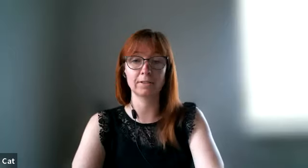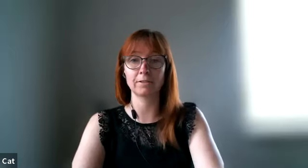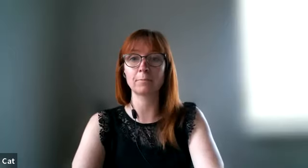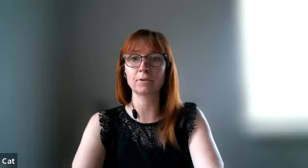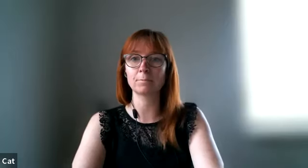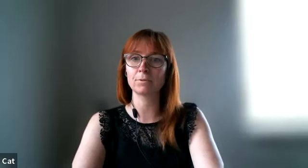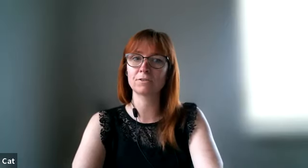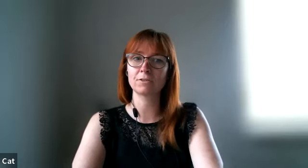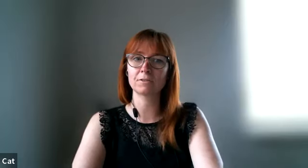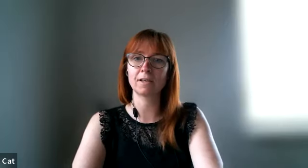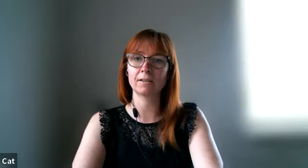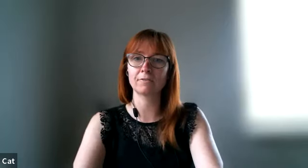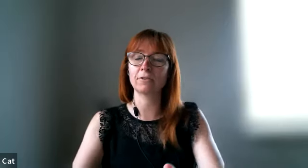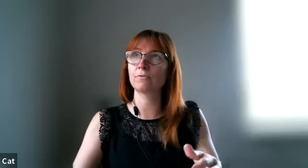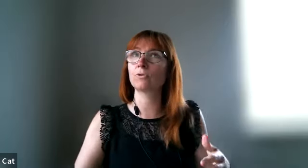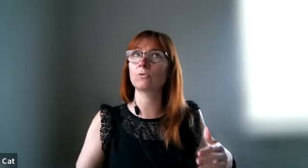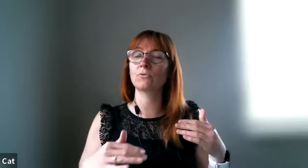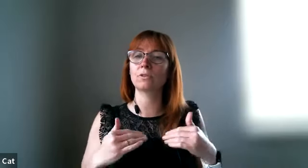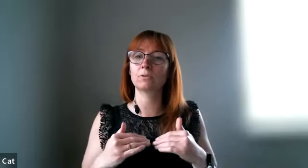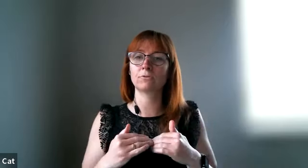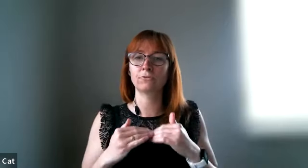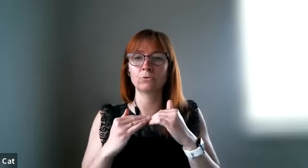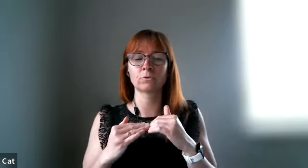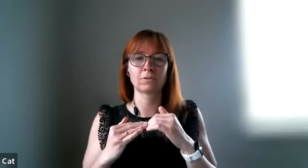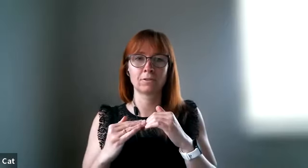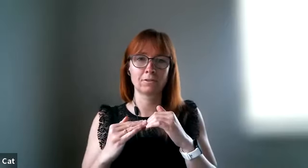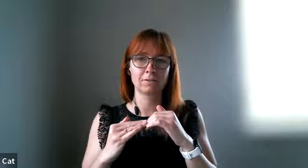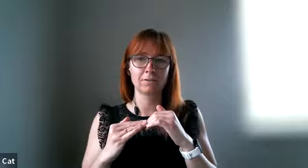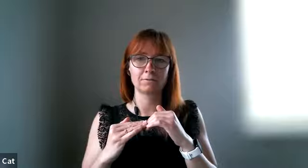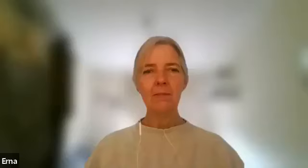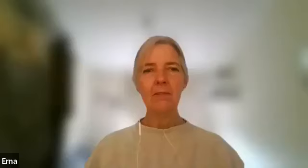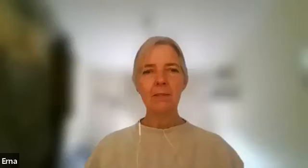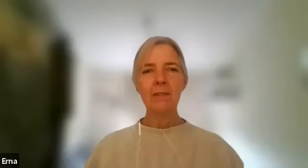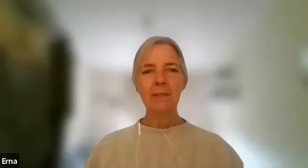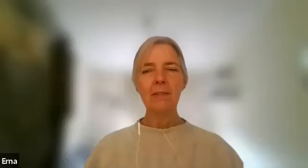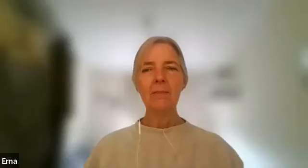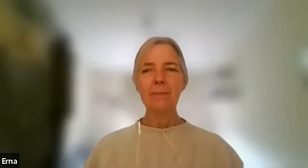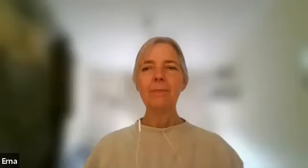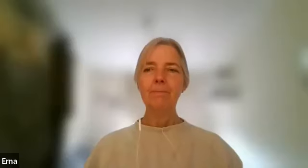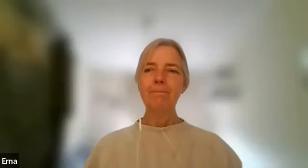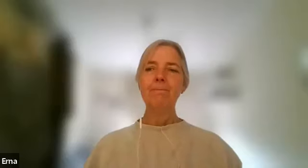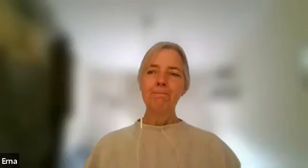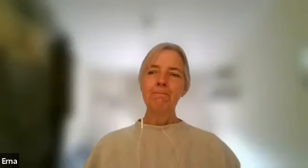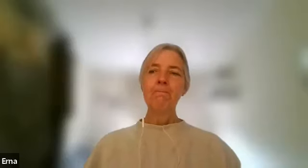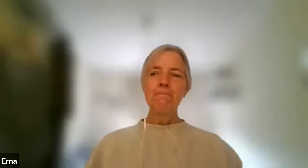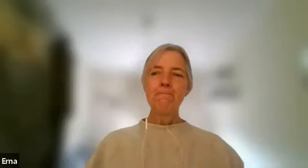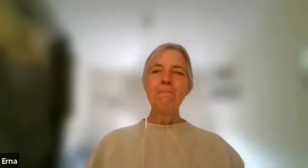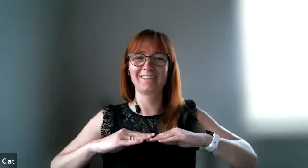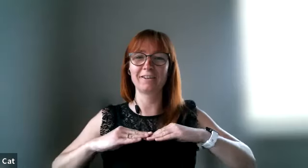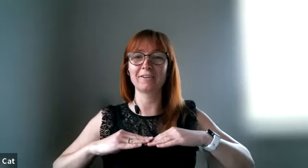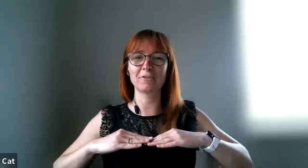anything but but just that if if you don't feel full yeah i'm i'm the love tank if i feel like